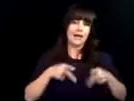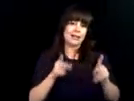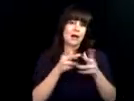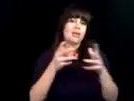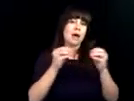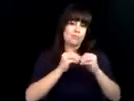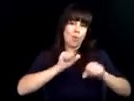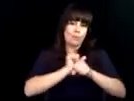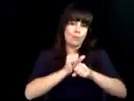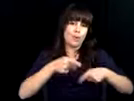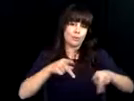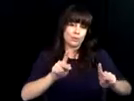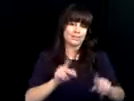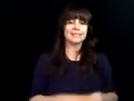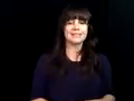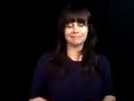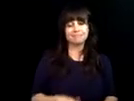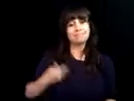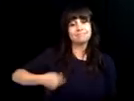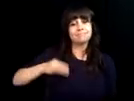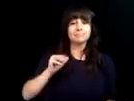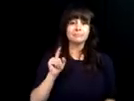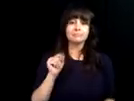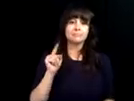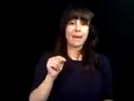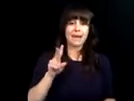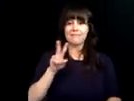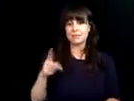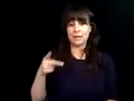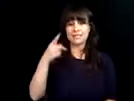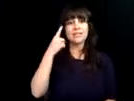in setting up the accommodations for folks and that has opened up a lot